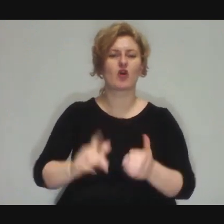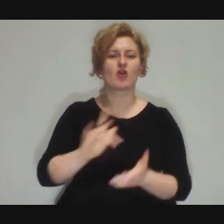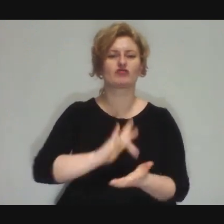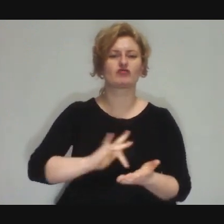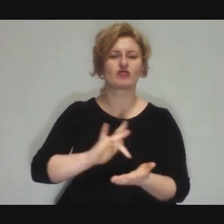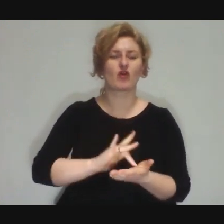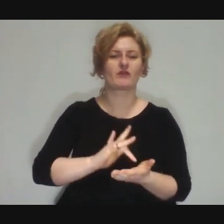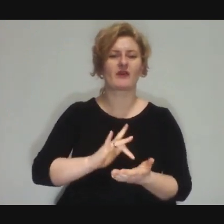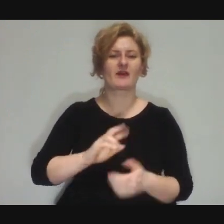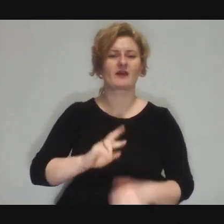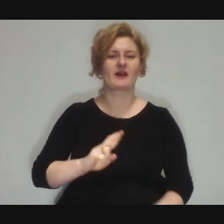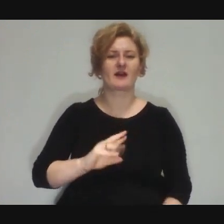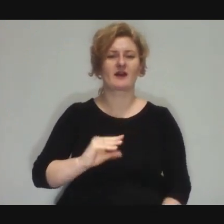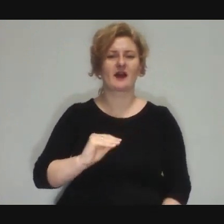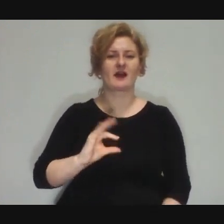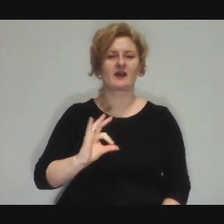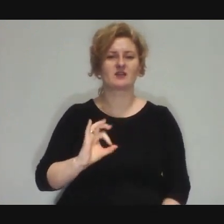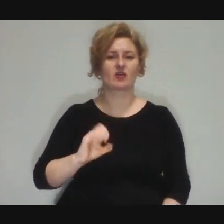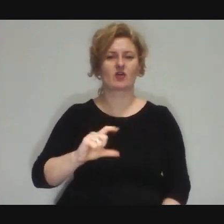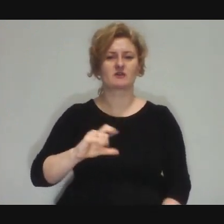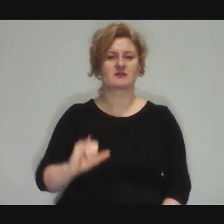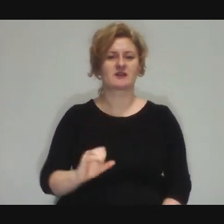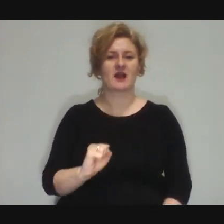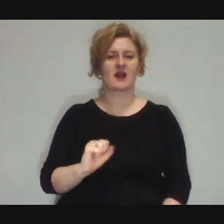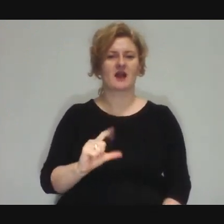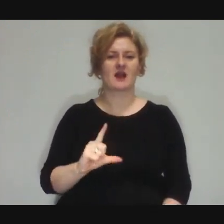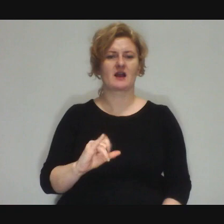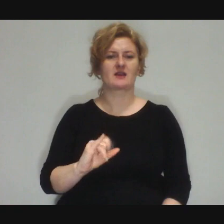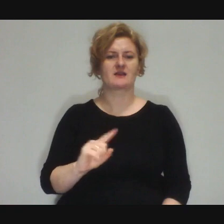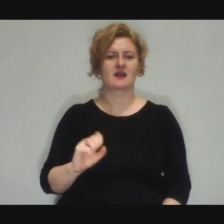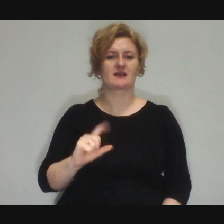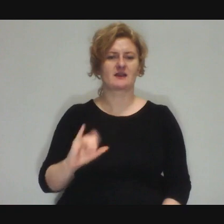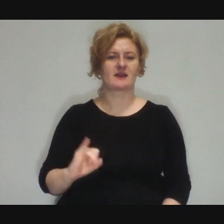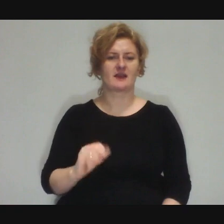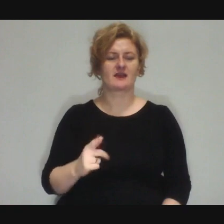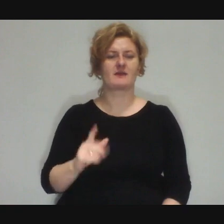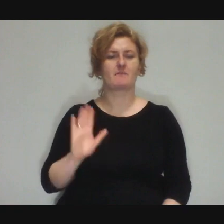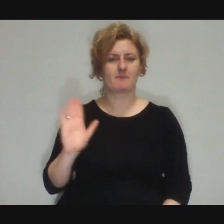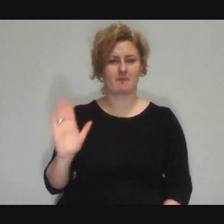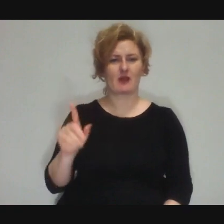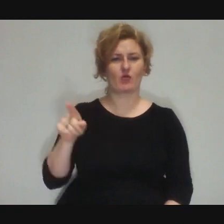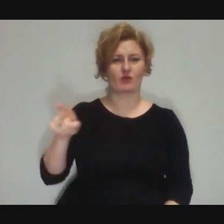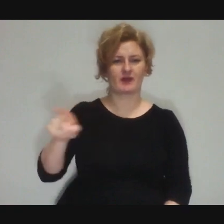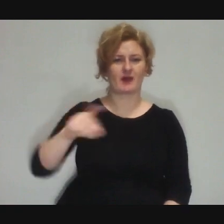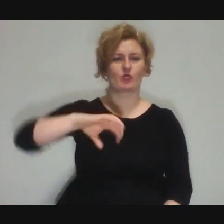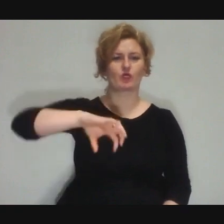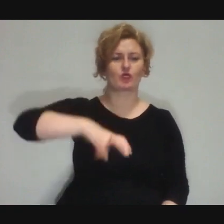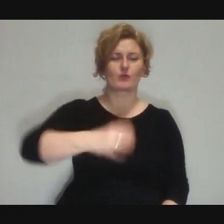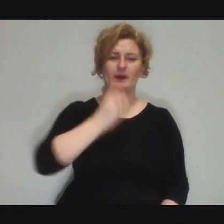They have their own circus group there. They use the circus there. These are real experiences.